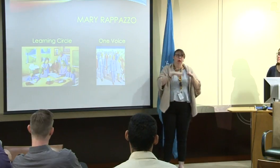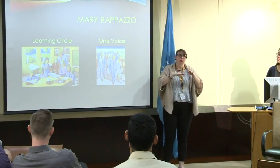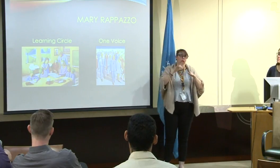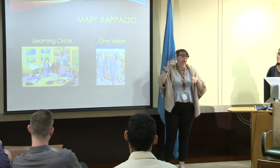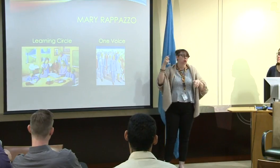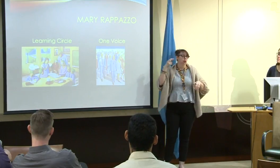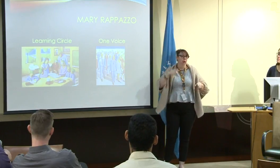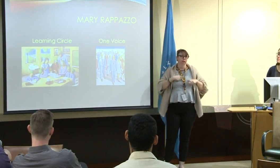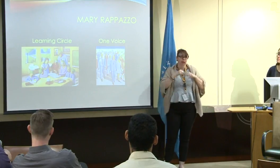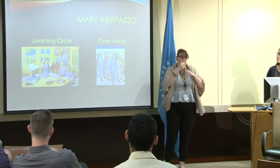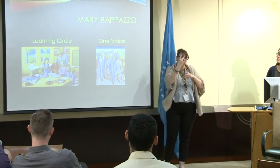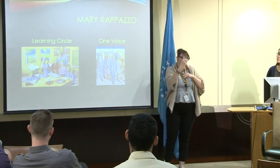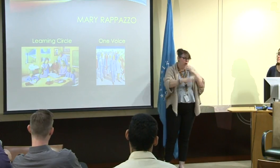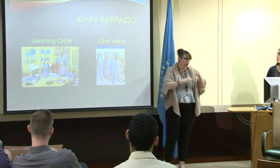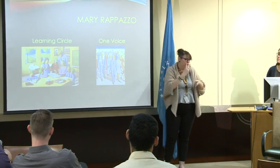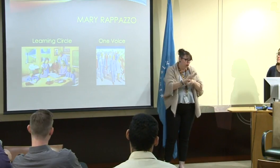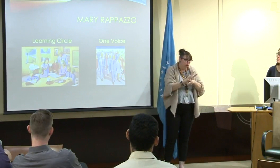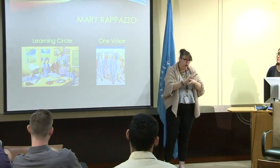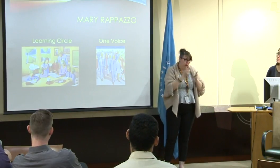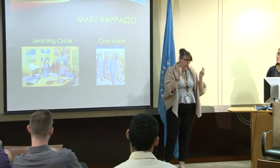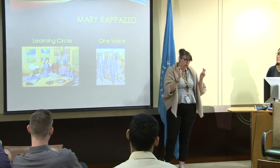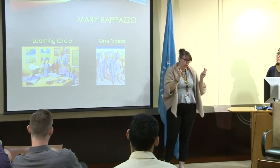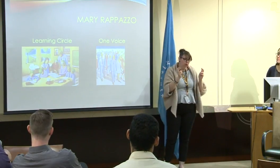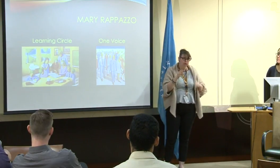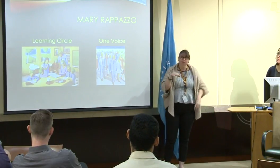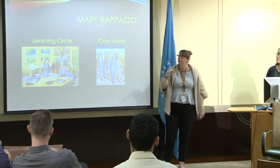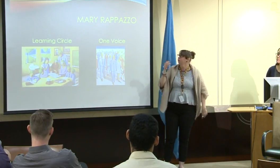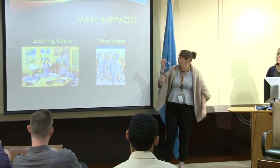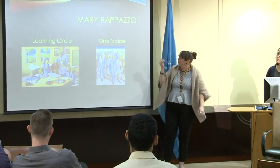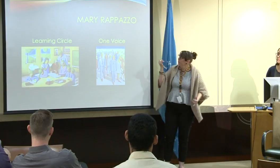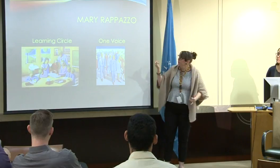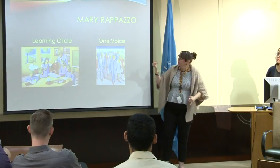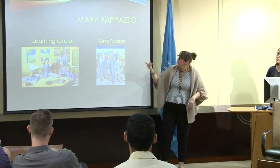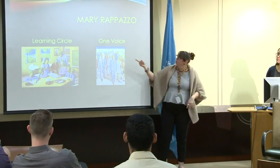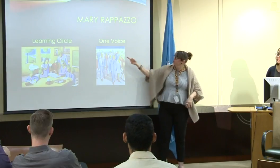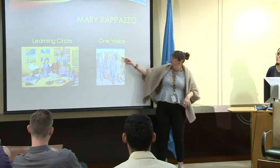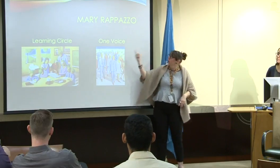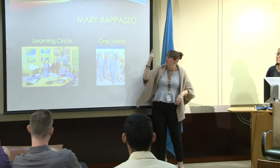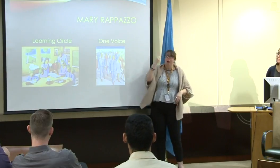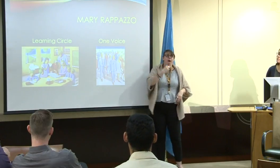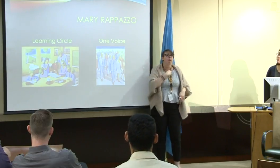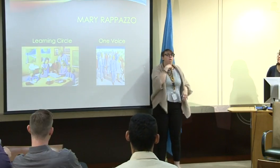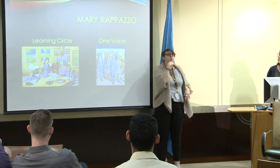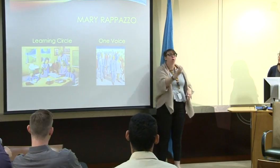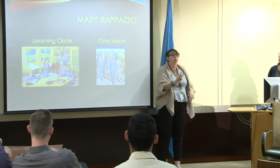and she considers herself a person who lives in two worlds.